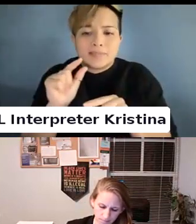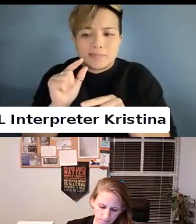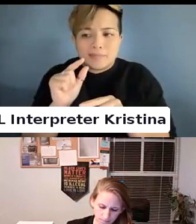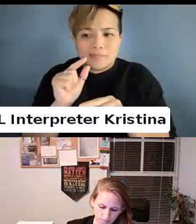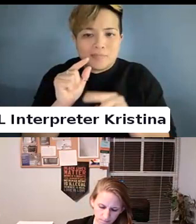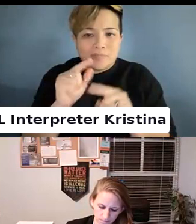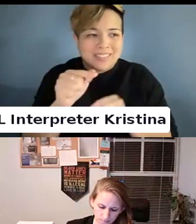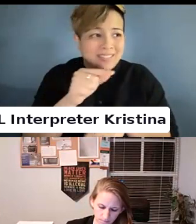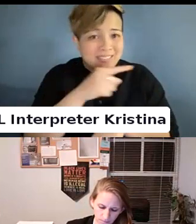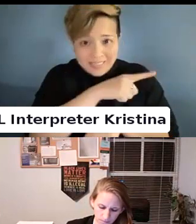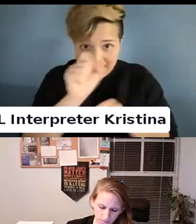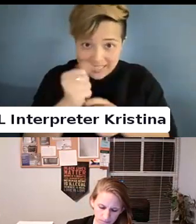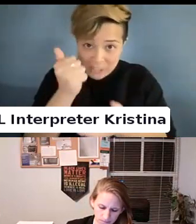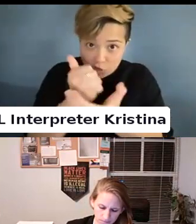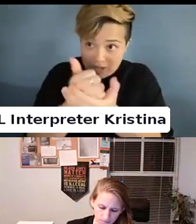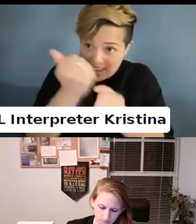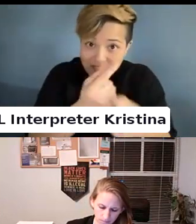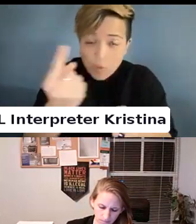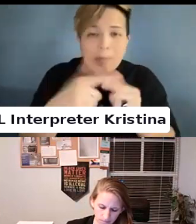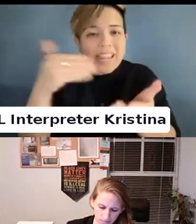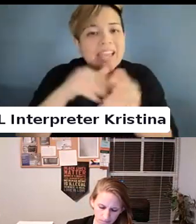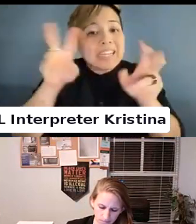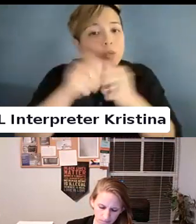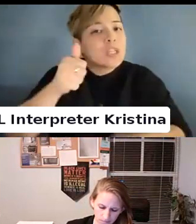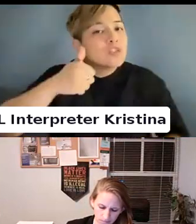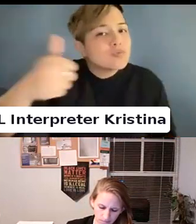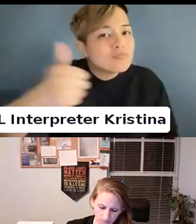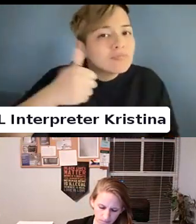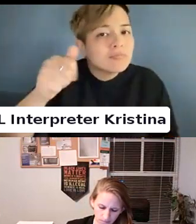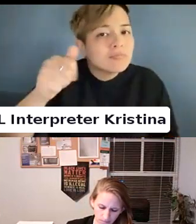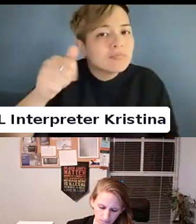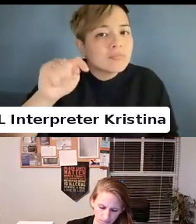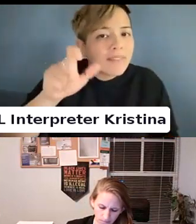Then there is the issue of travel. So there's all about. And then.